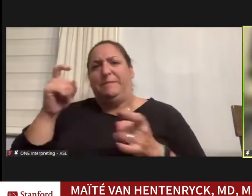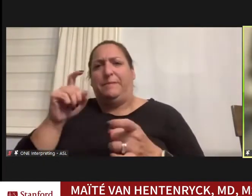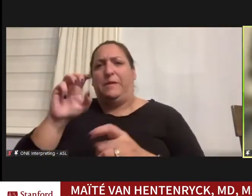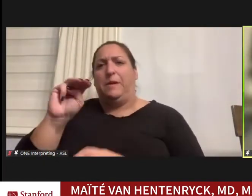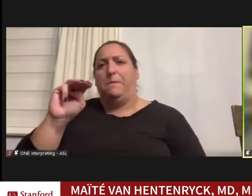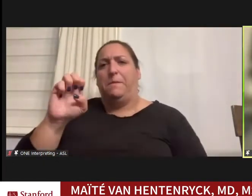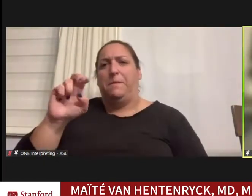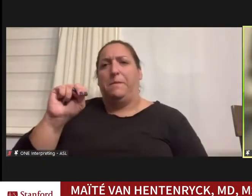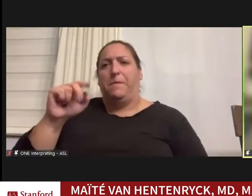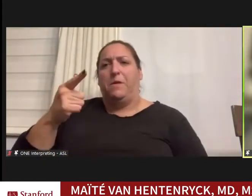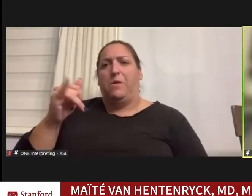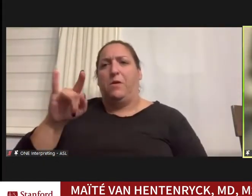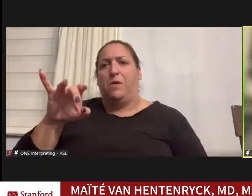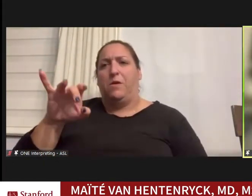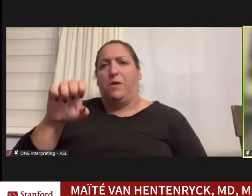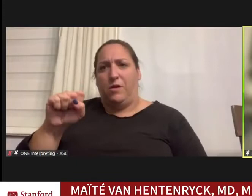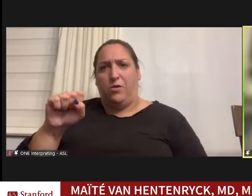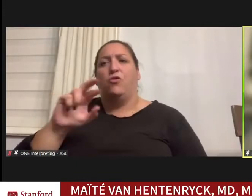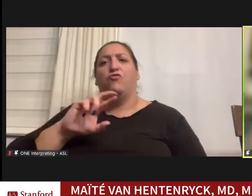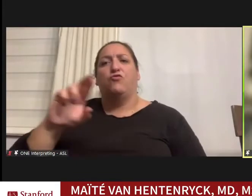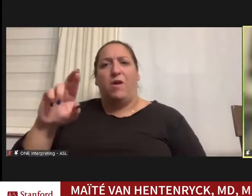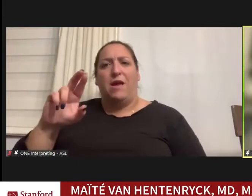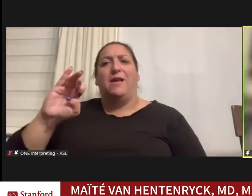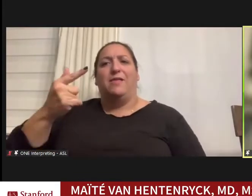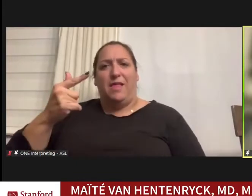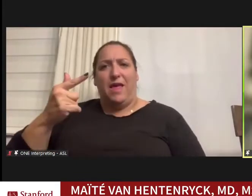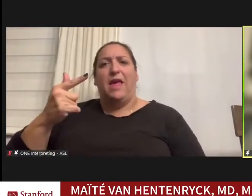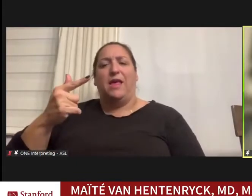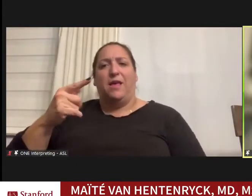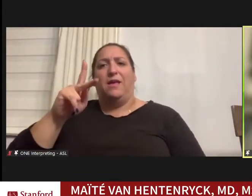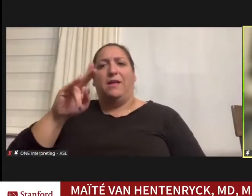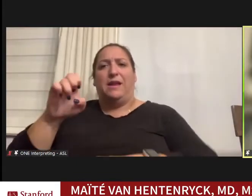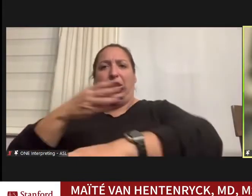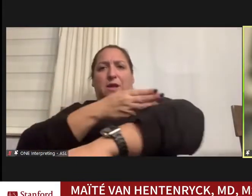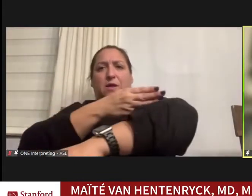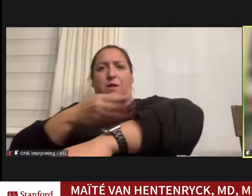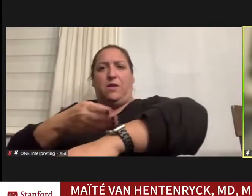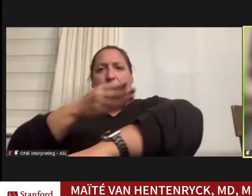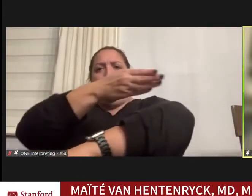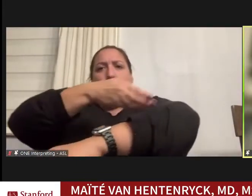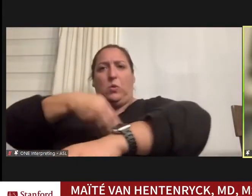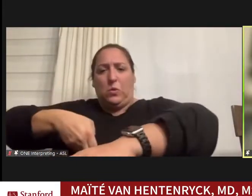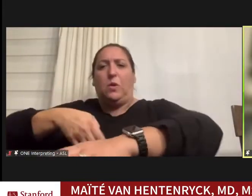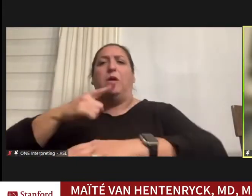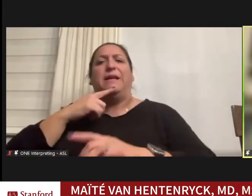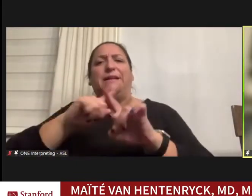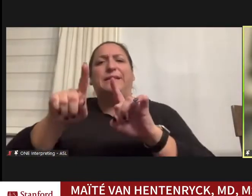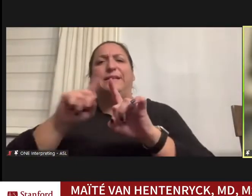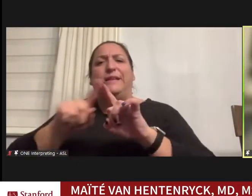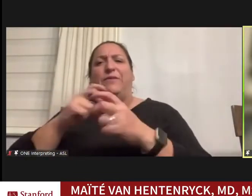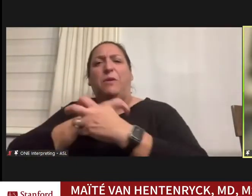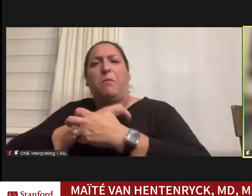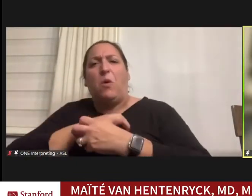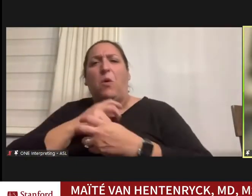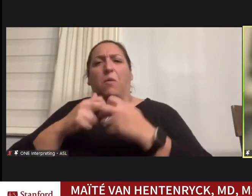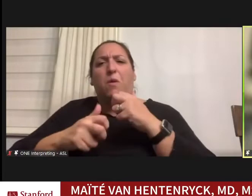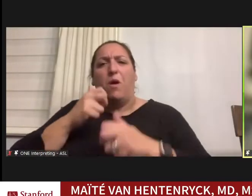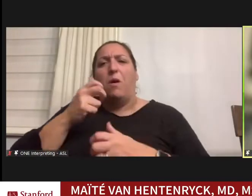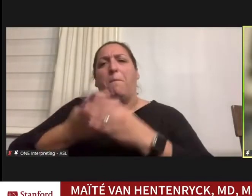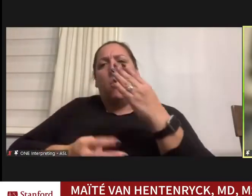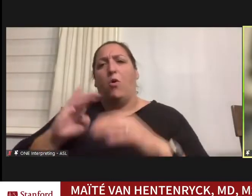my right [indiscernible] and I had problems of both my legs and my left arm as a result